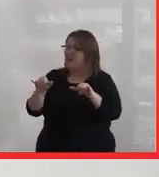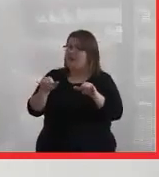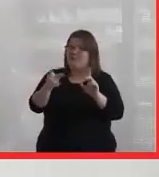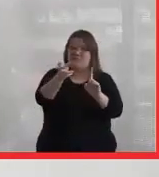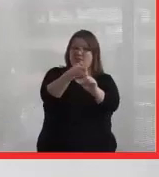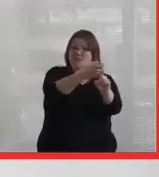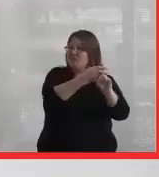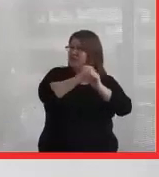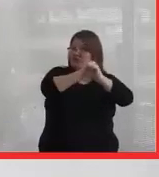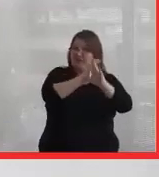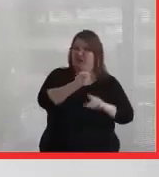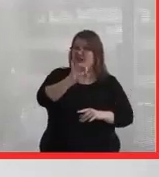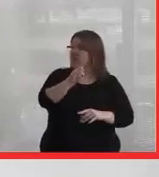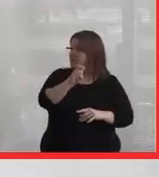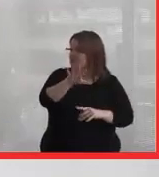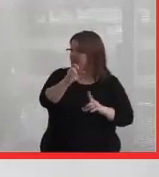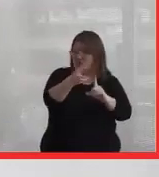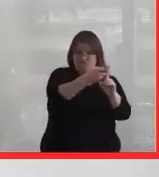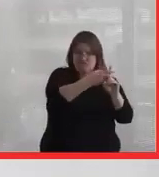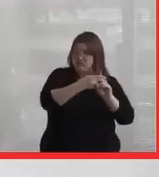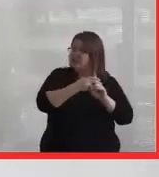the defenders in Tyendinaga, they were arresting Gitxsan